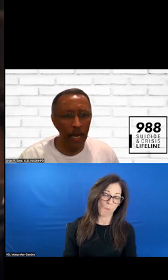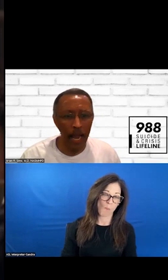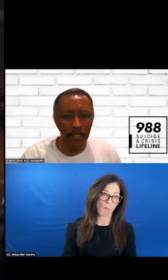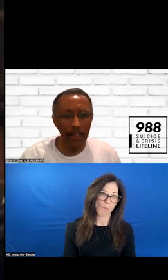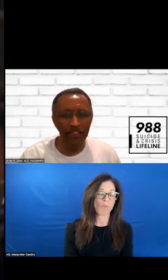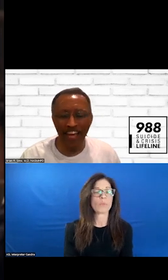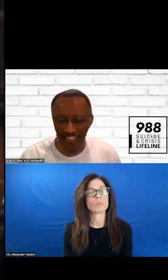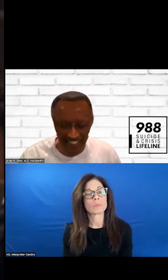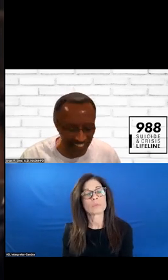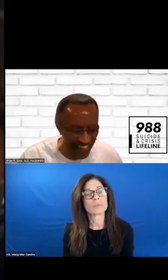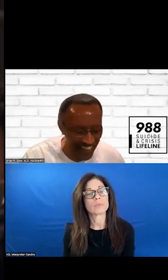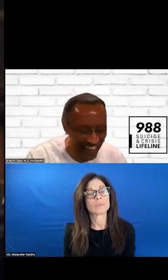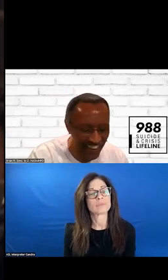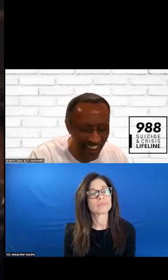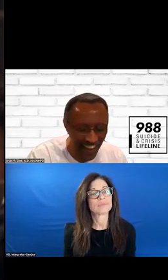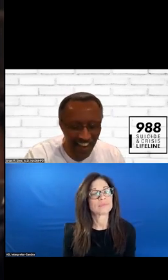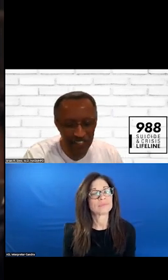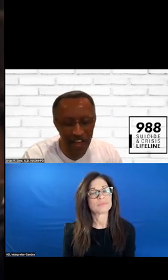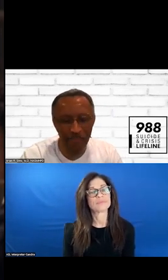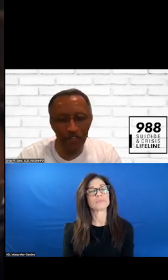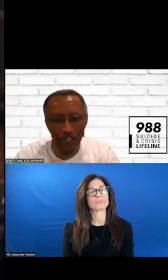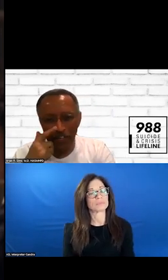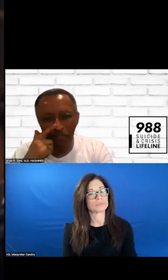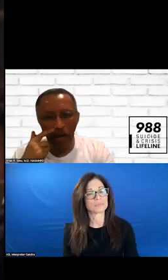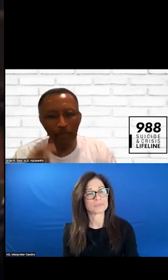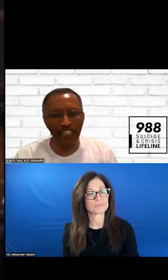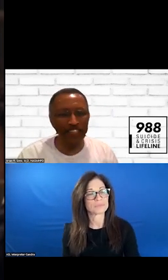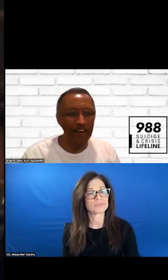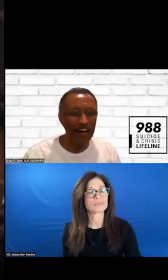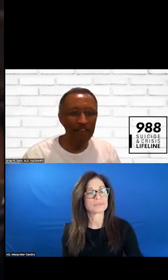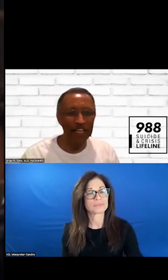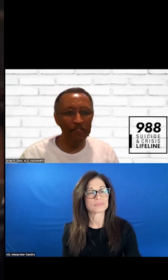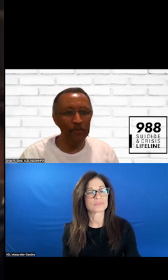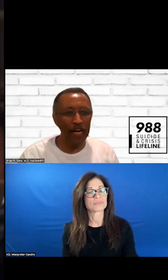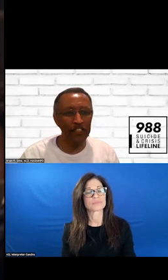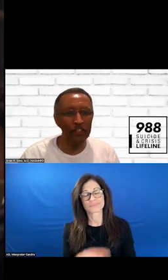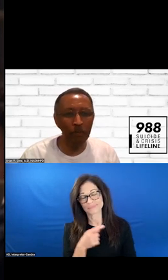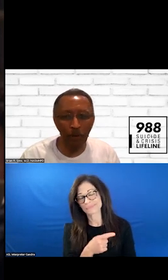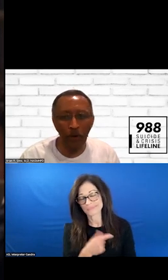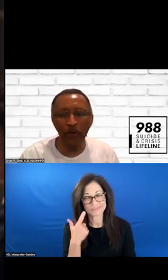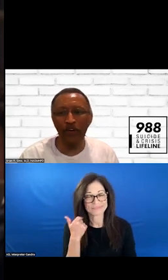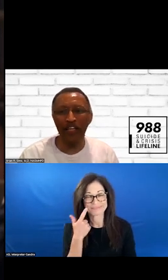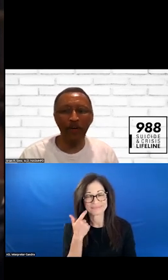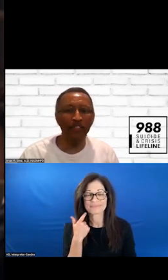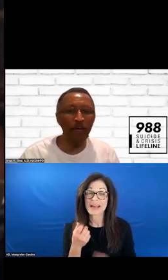AND THIS I HAVE TO LAUGH. MANY OF YOU WATCHED THE SUPER BOWL OR